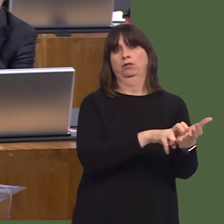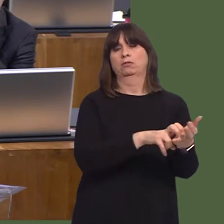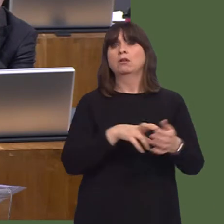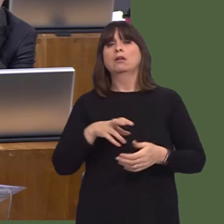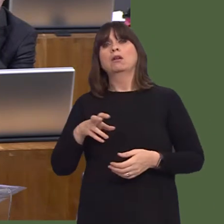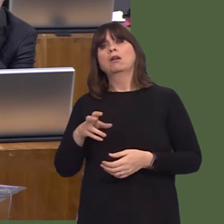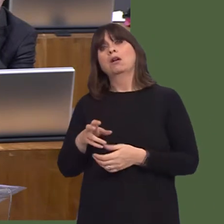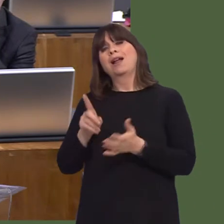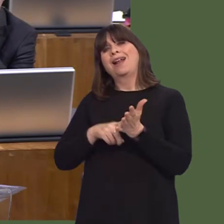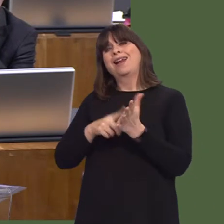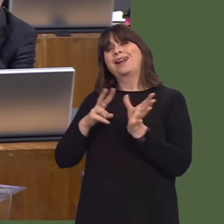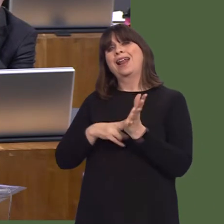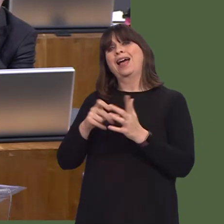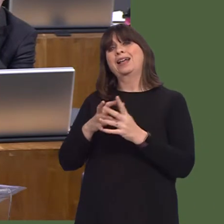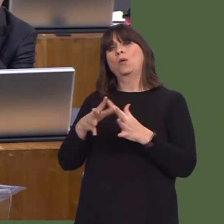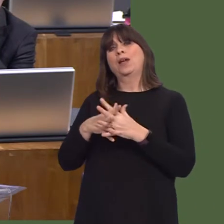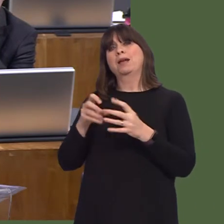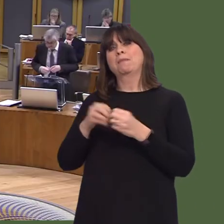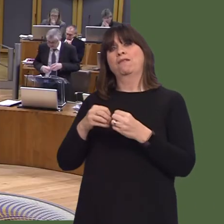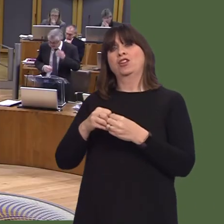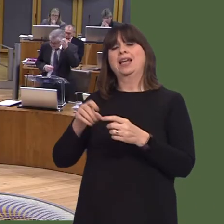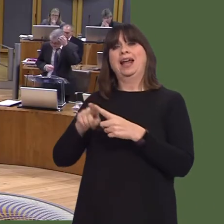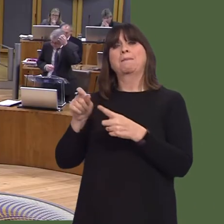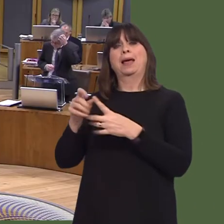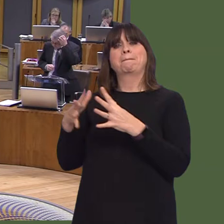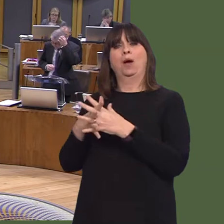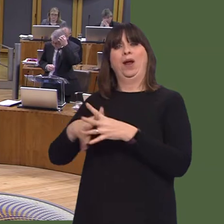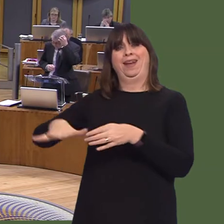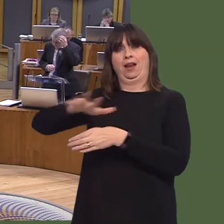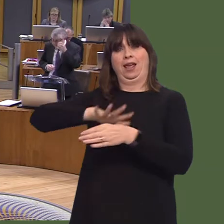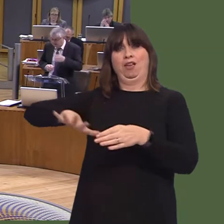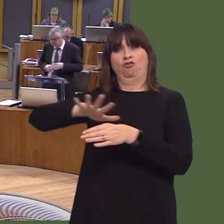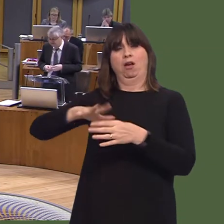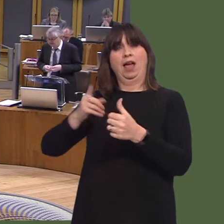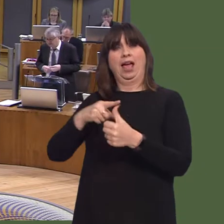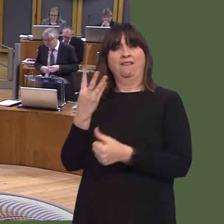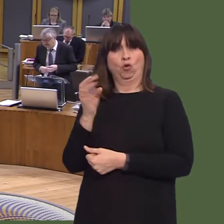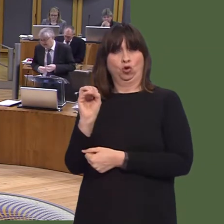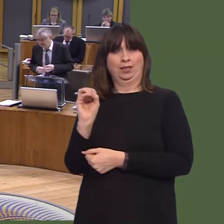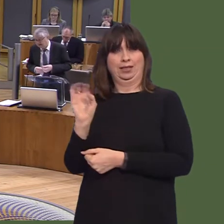The first one was 'A Winning Wales' in 1999, 'Wales: A Vibrant Economy' in 2005, and 'A